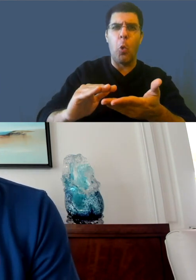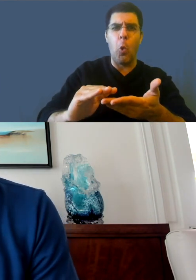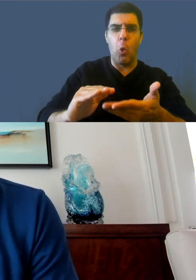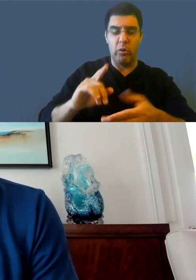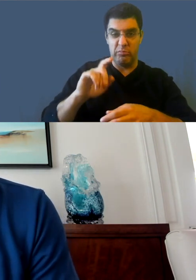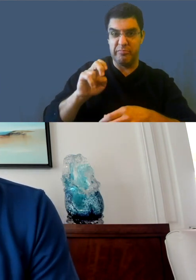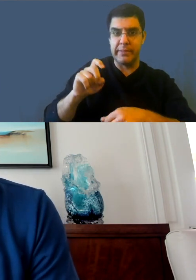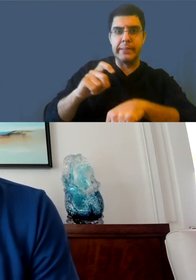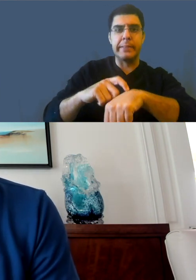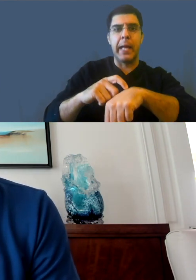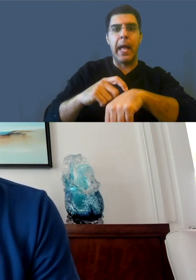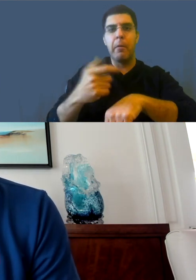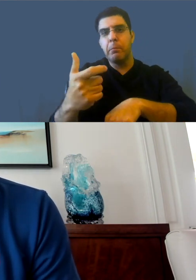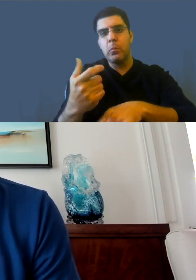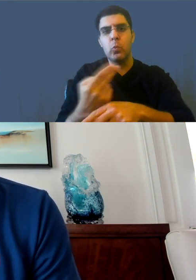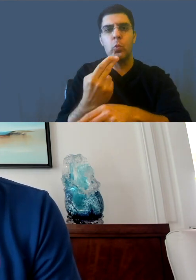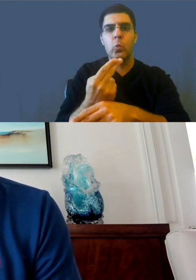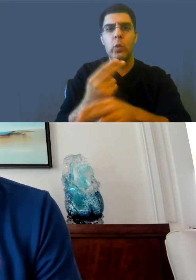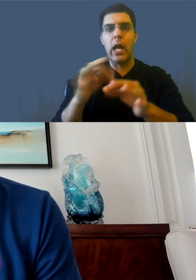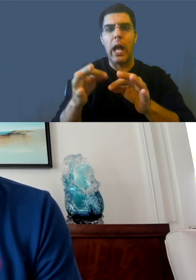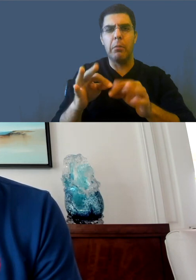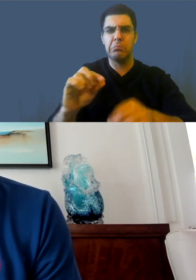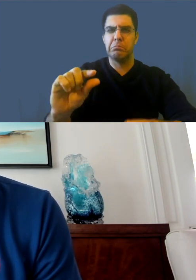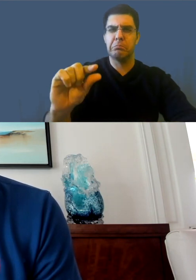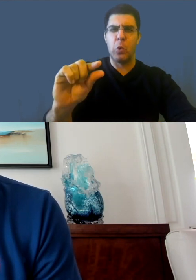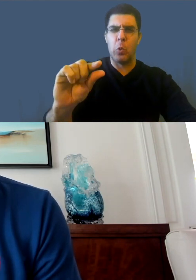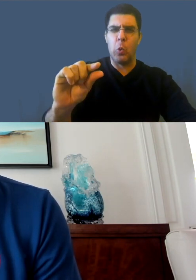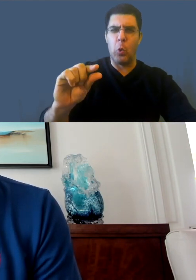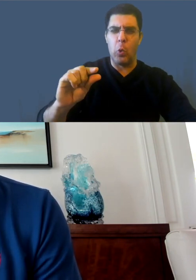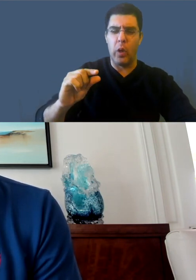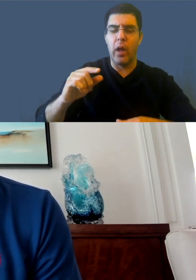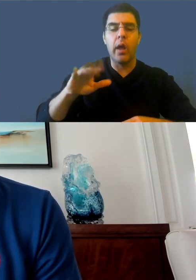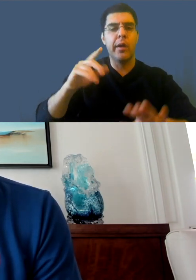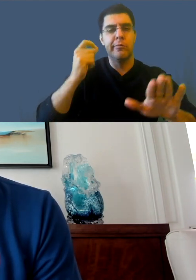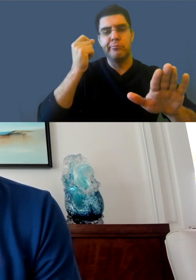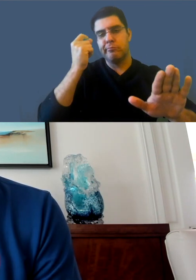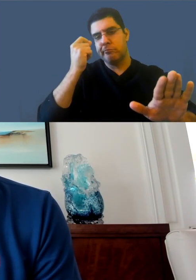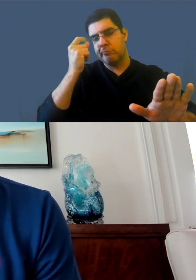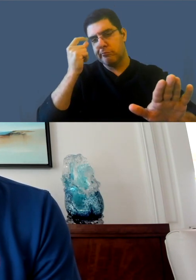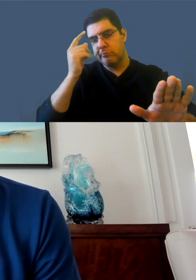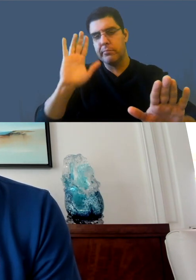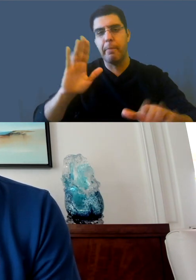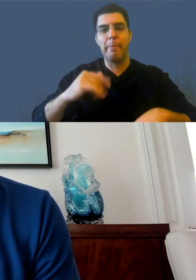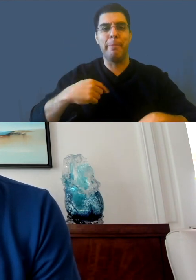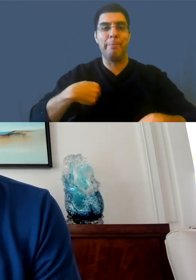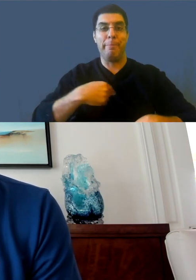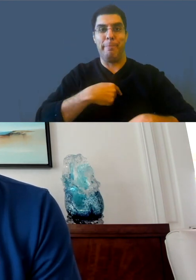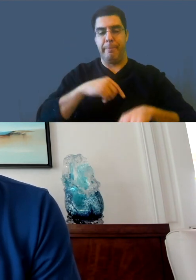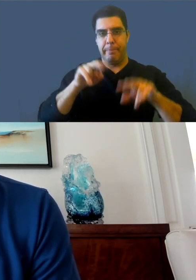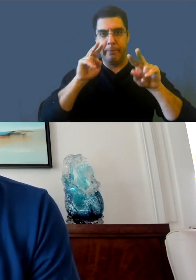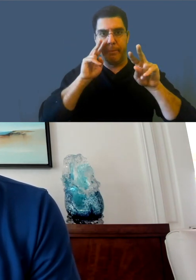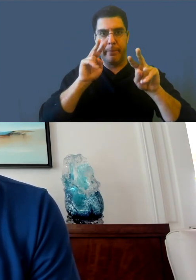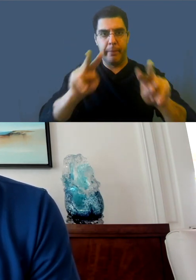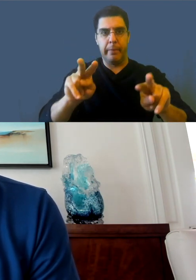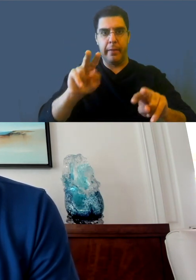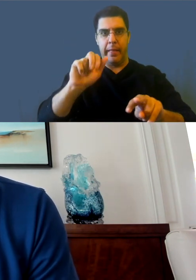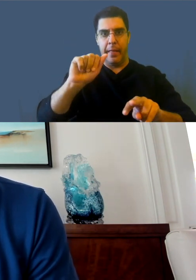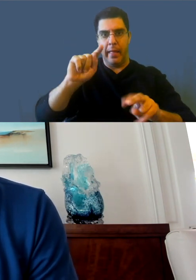And the one of the important points is, there was discussion about low percentage of watch time